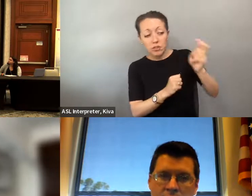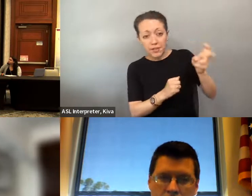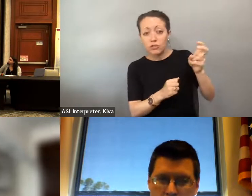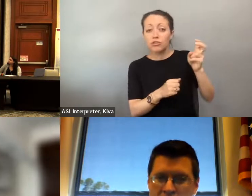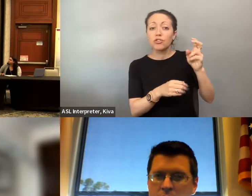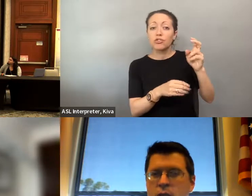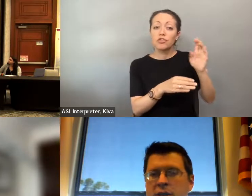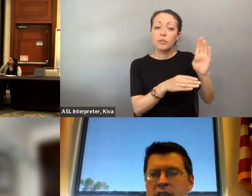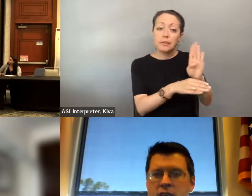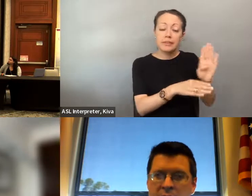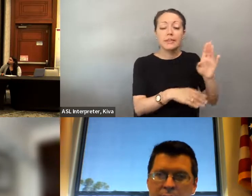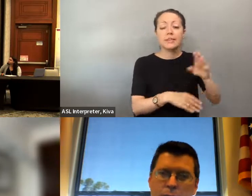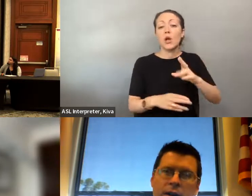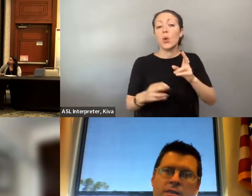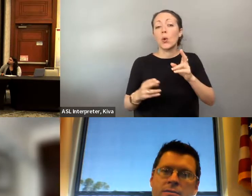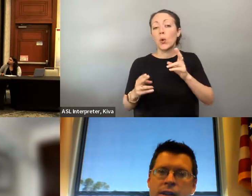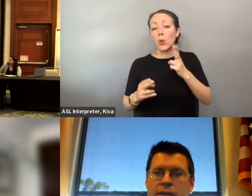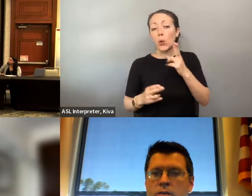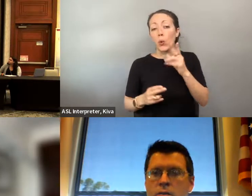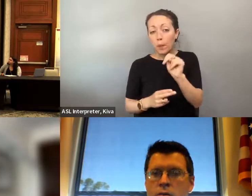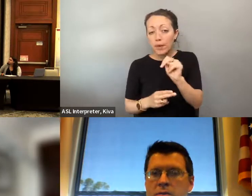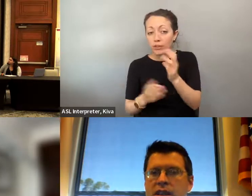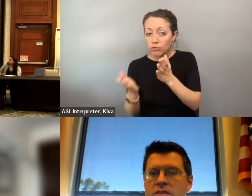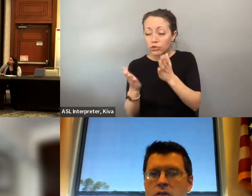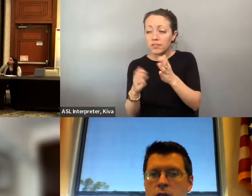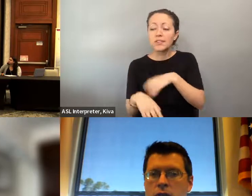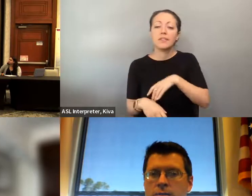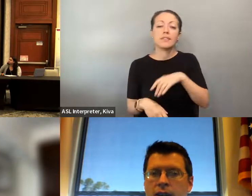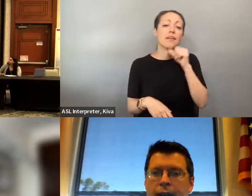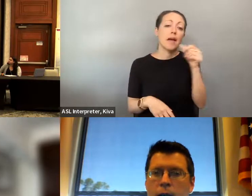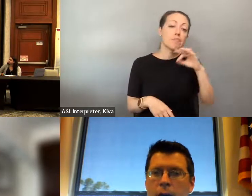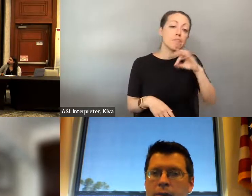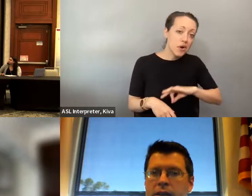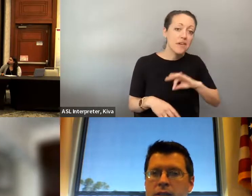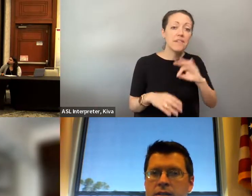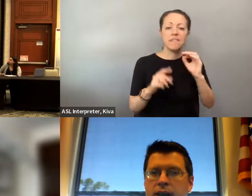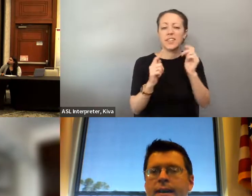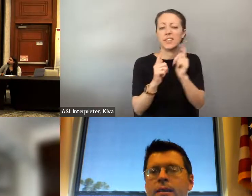older adults. In each of the counties, and we work with transit agencies and human service organizations, not for profits